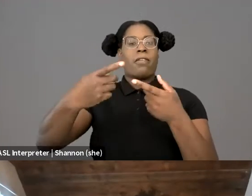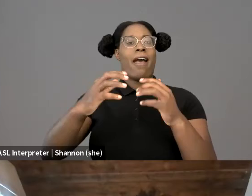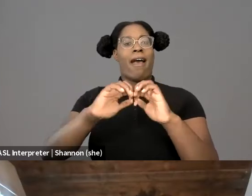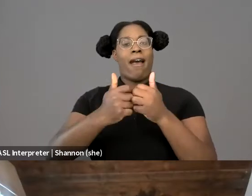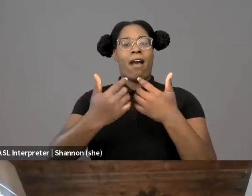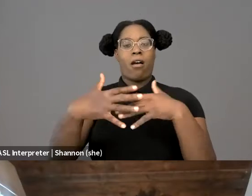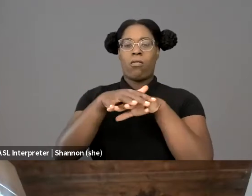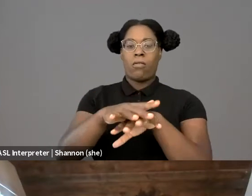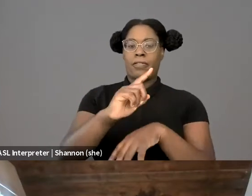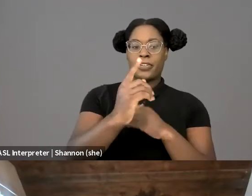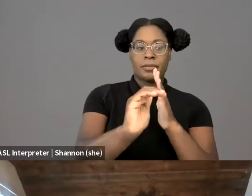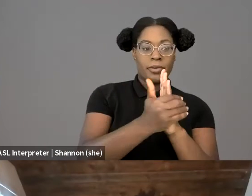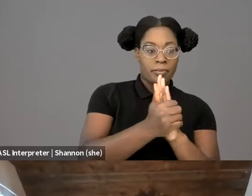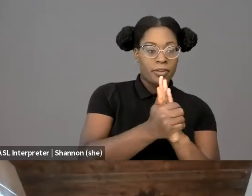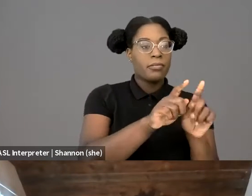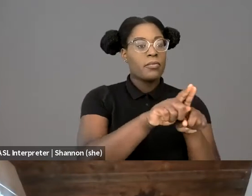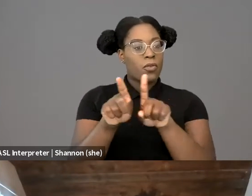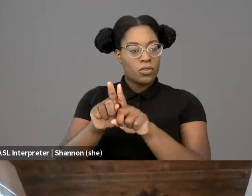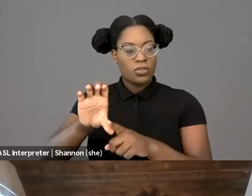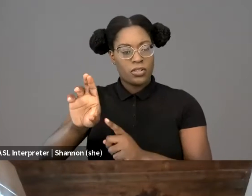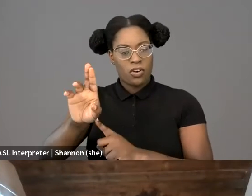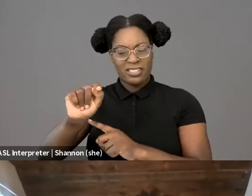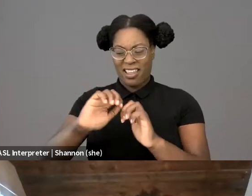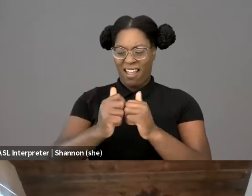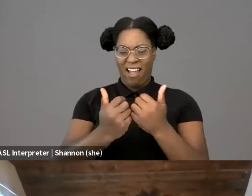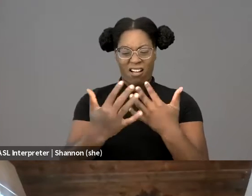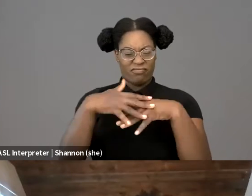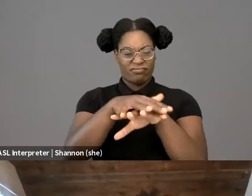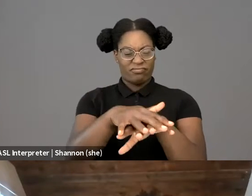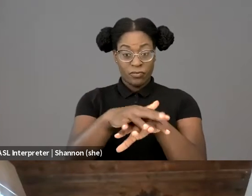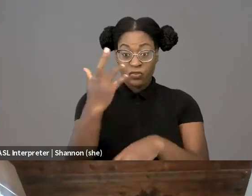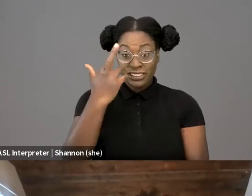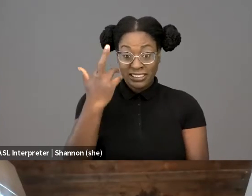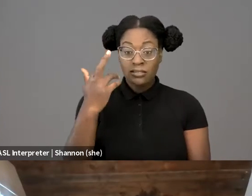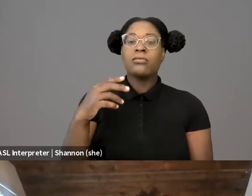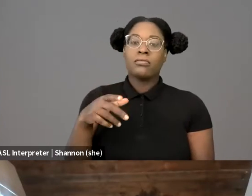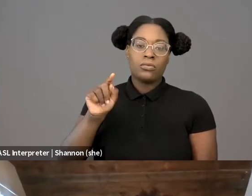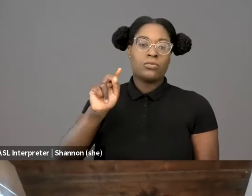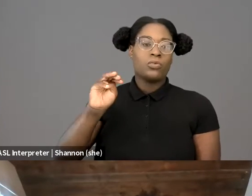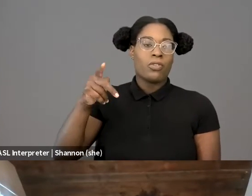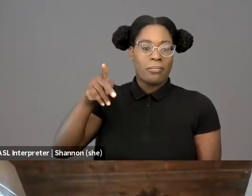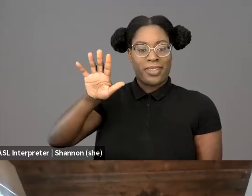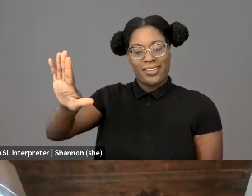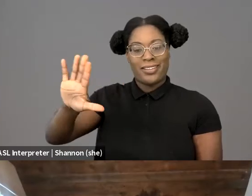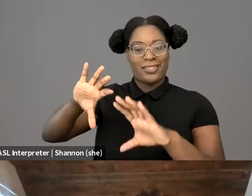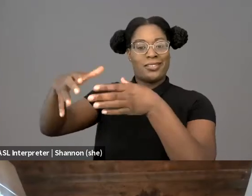to the Black Lives Matter protests this last summer. He previously taught at UDC David A. Clarke School of Law,